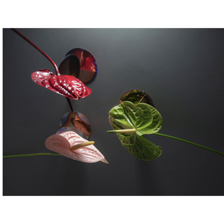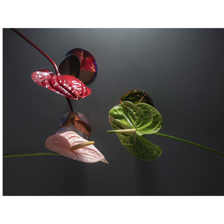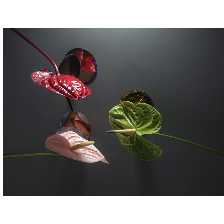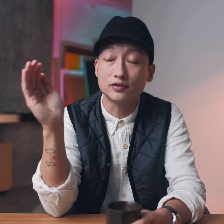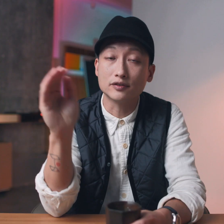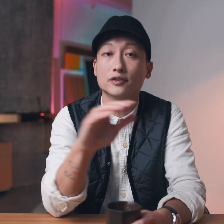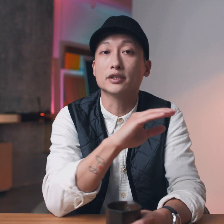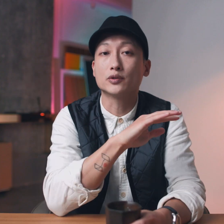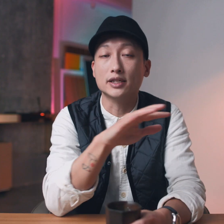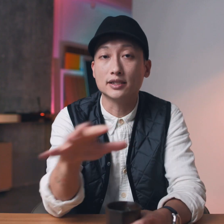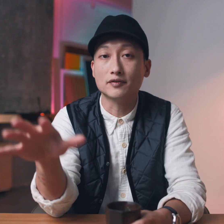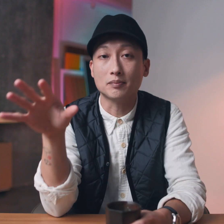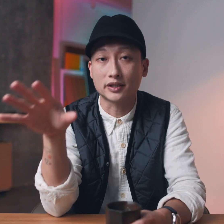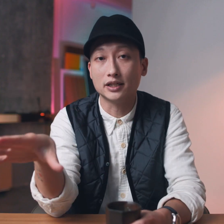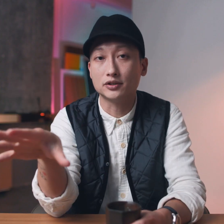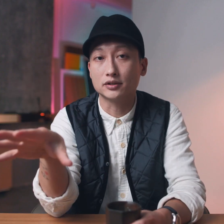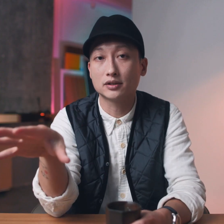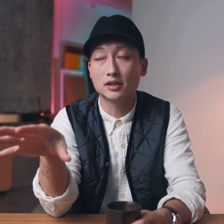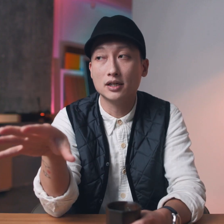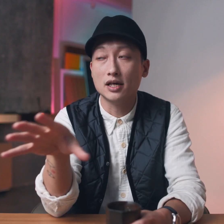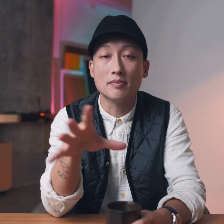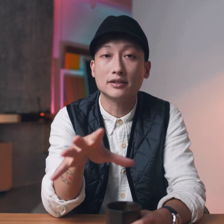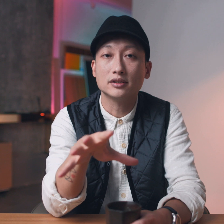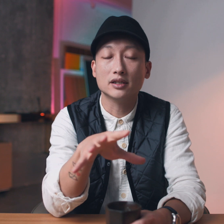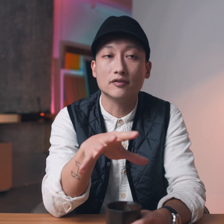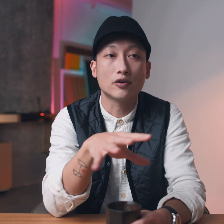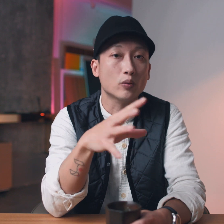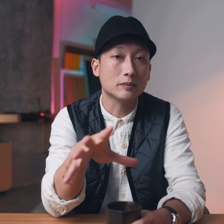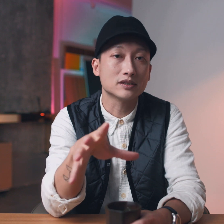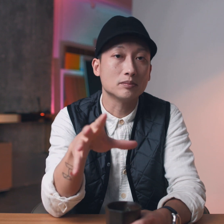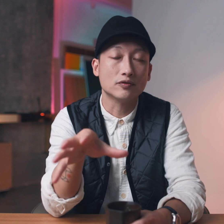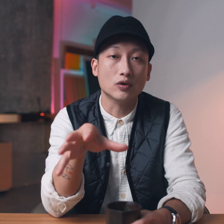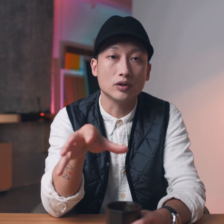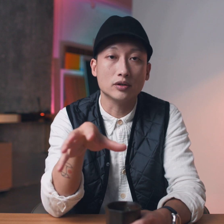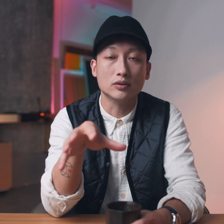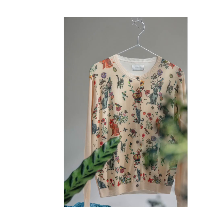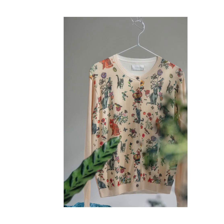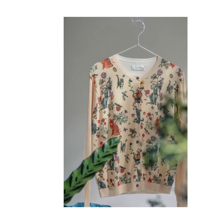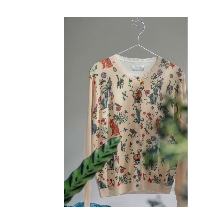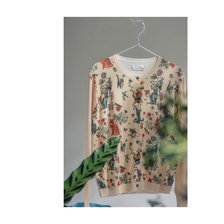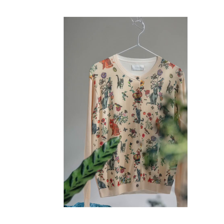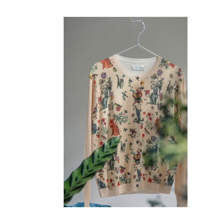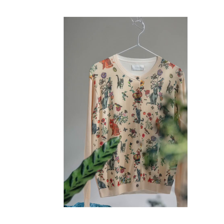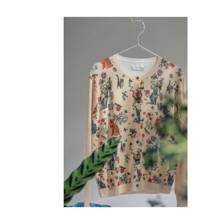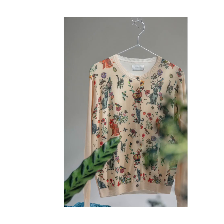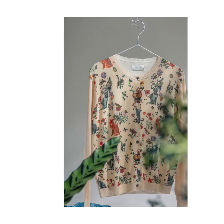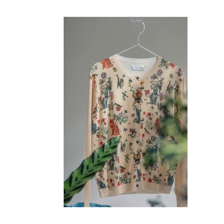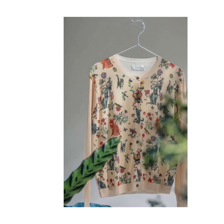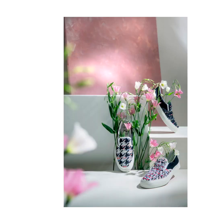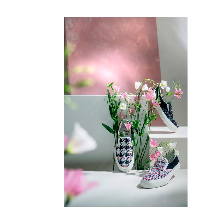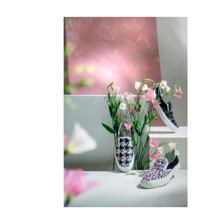a lot of different creative applications imagine for a website portfolio or a printed poster layout